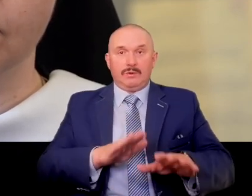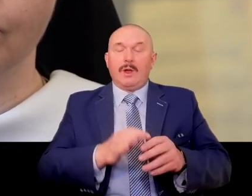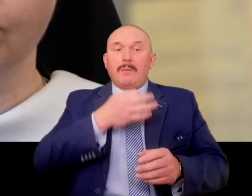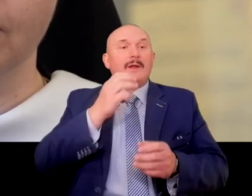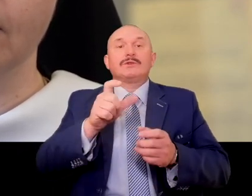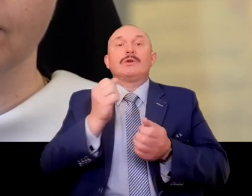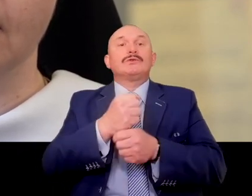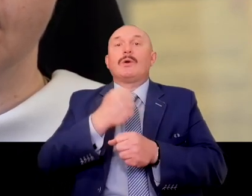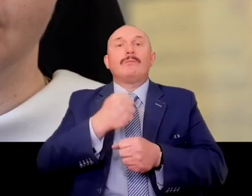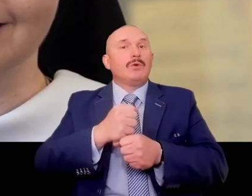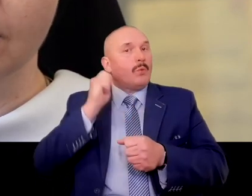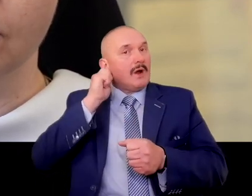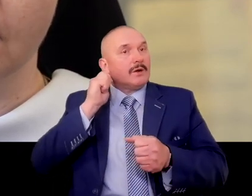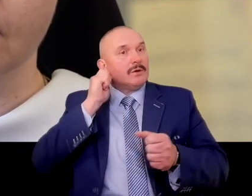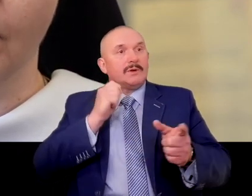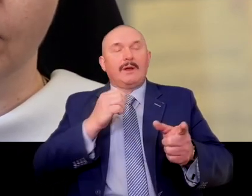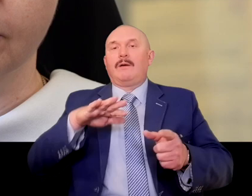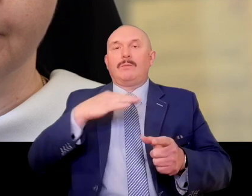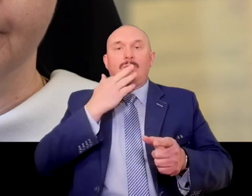and they heard that it was enough that she was Polish